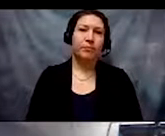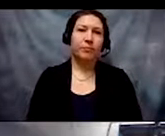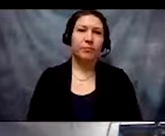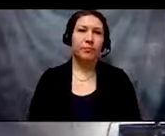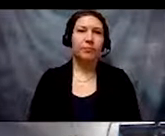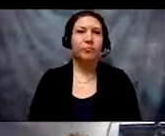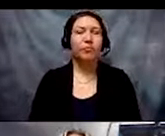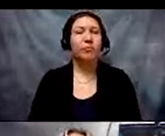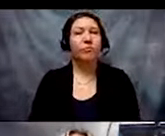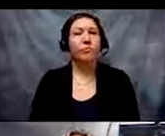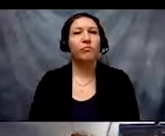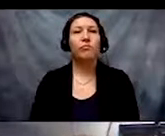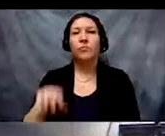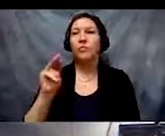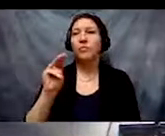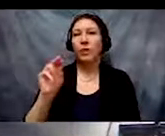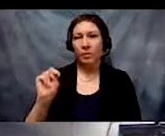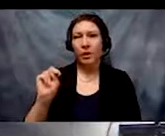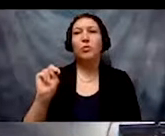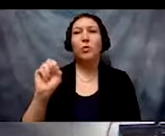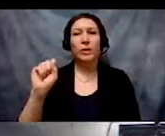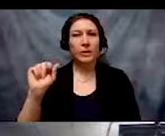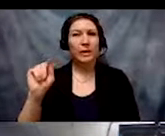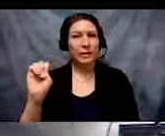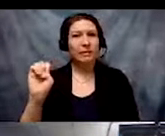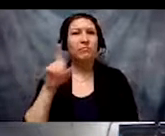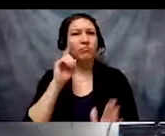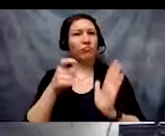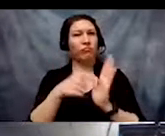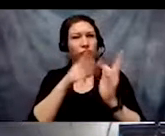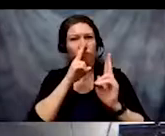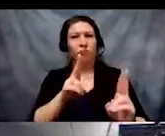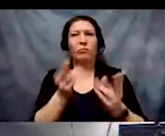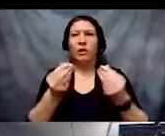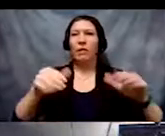Minnesota State acknowledges the land and the tribal nations upon who's